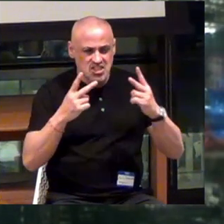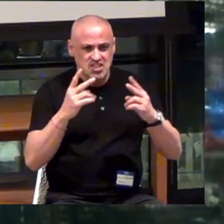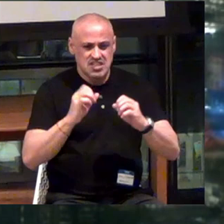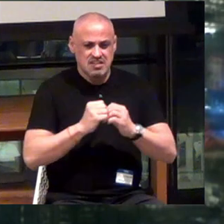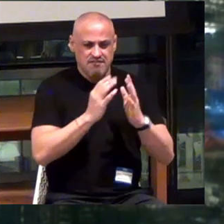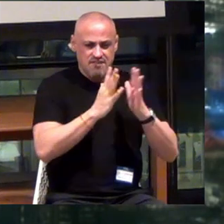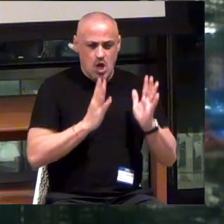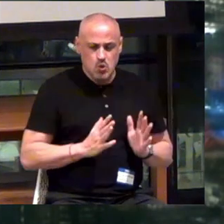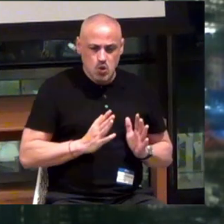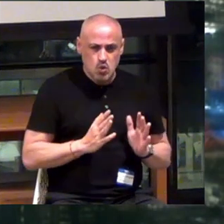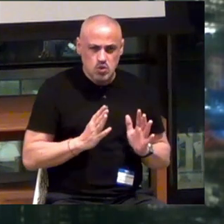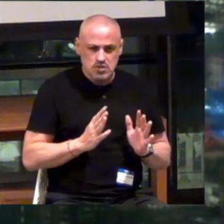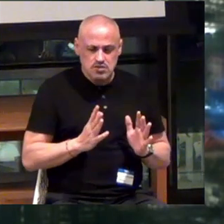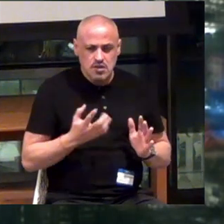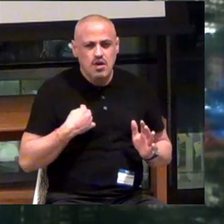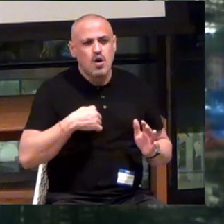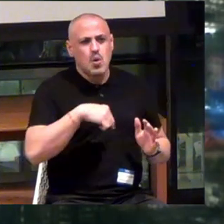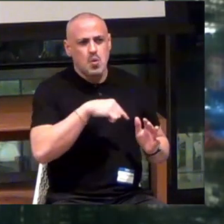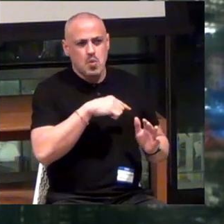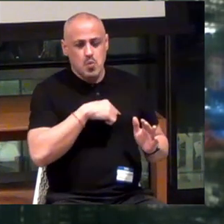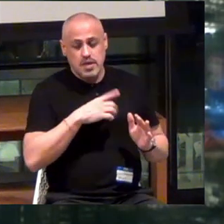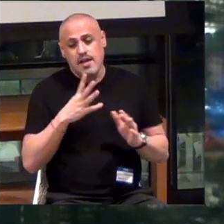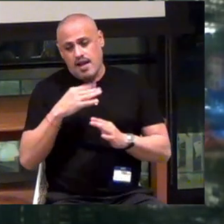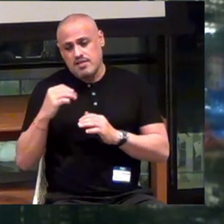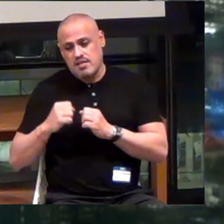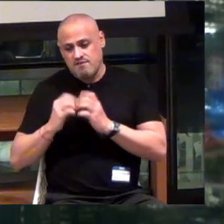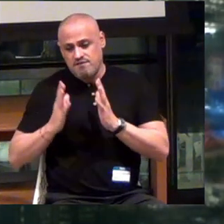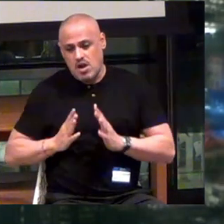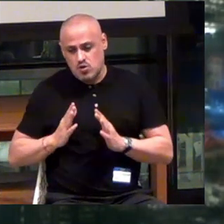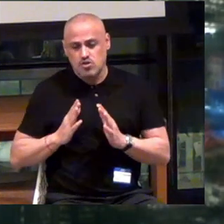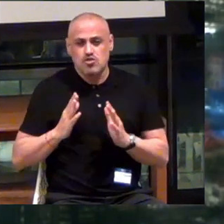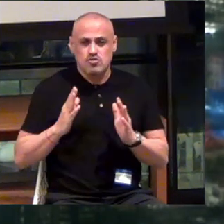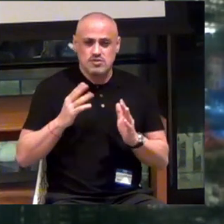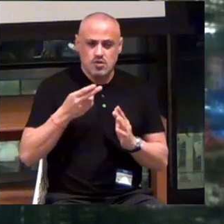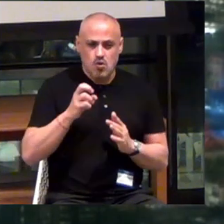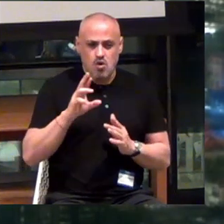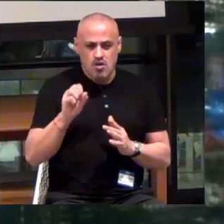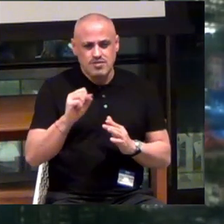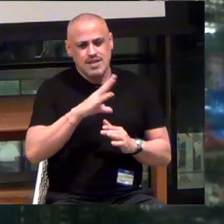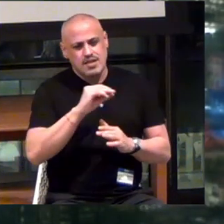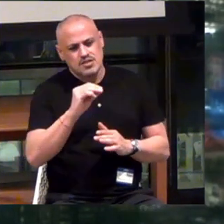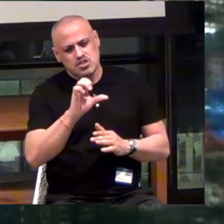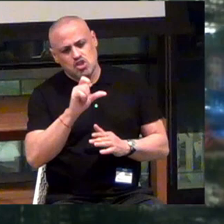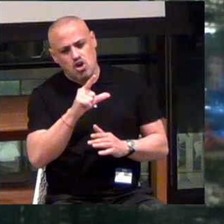And I think we and the founders of Horace and then Charles Leclercq, the current CEO